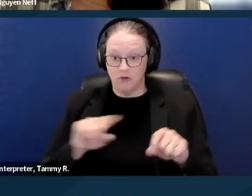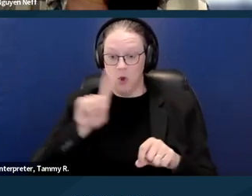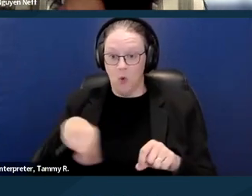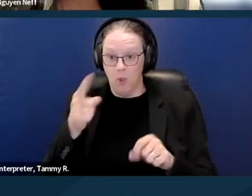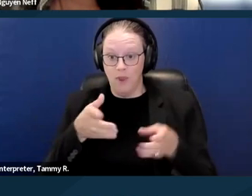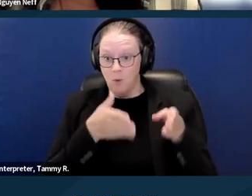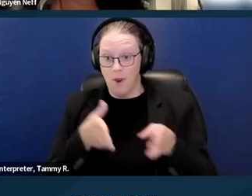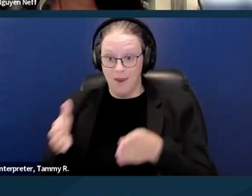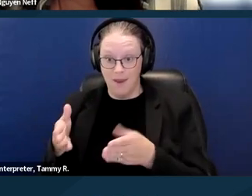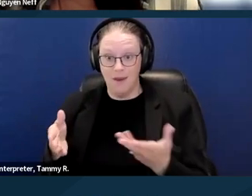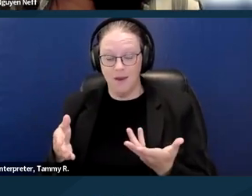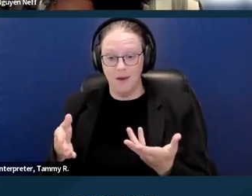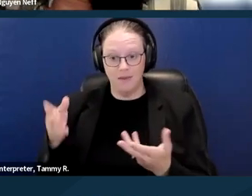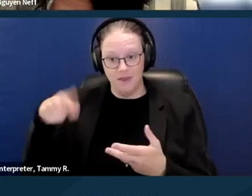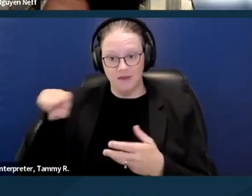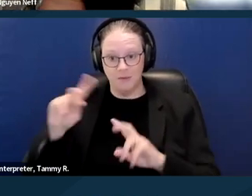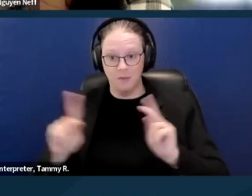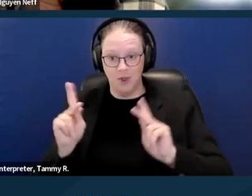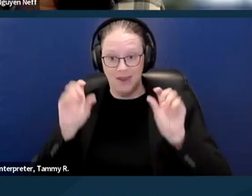of their social income, or social security.